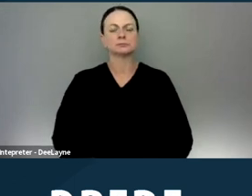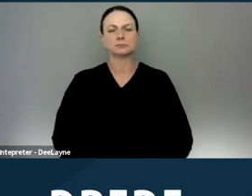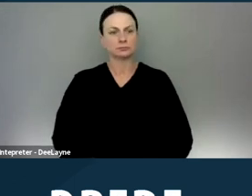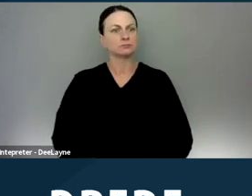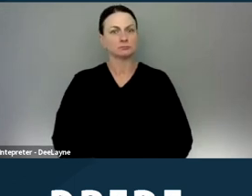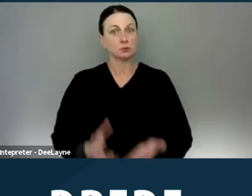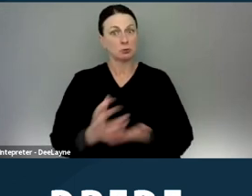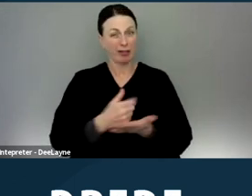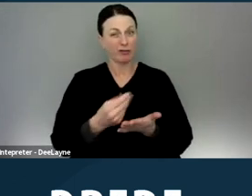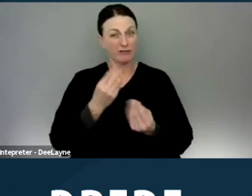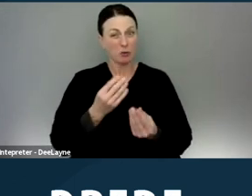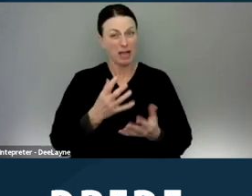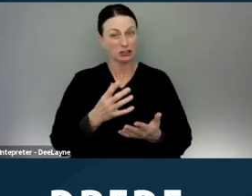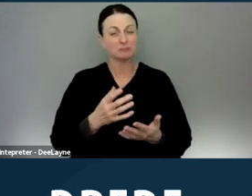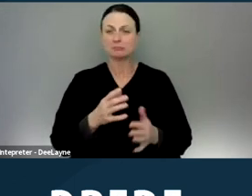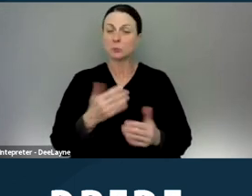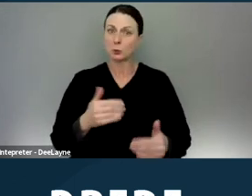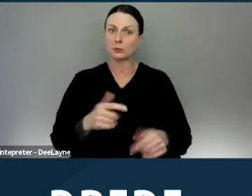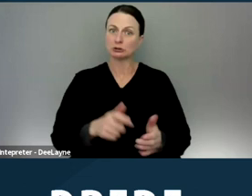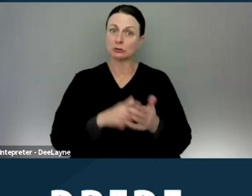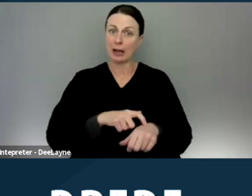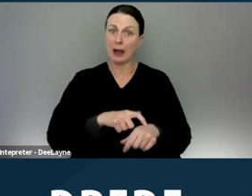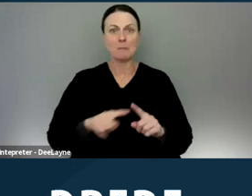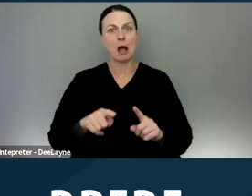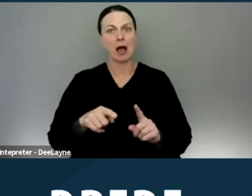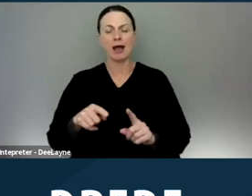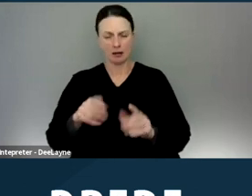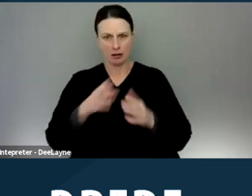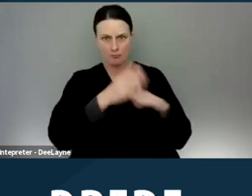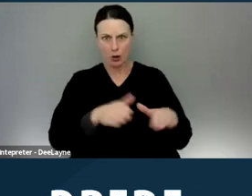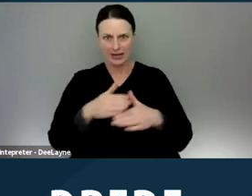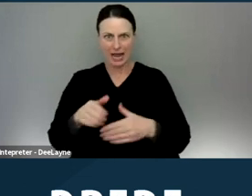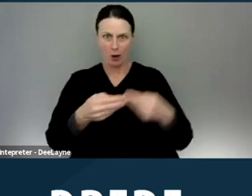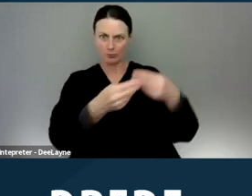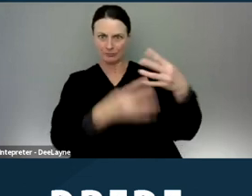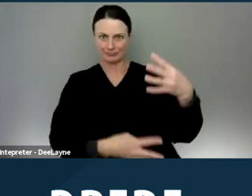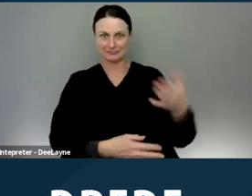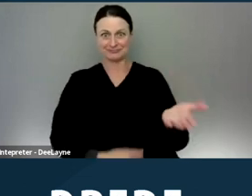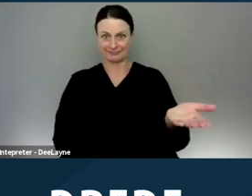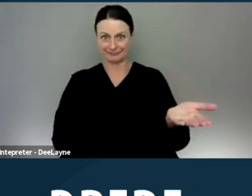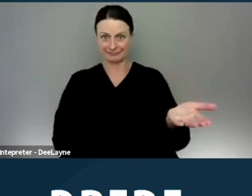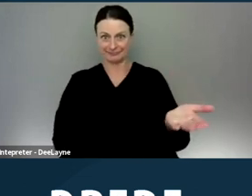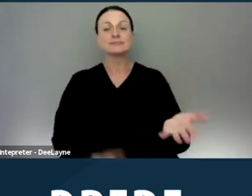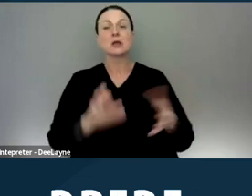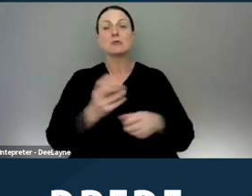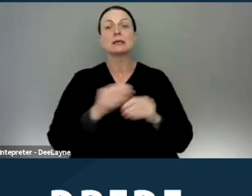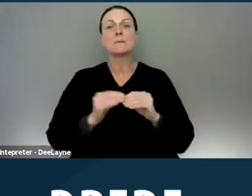But once we did, this was kind of the basic breakdown. They had received over 600 source